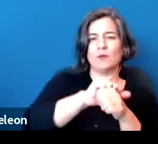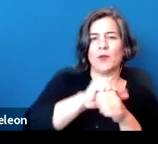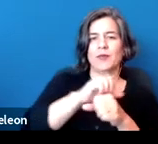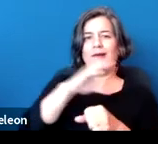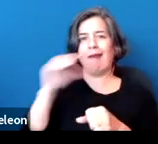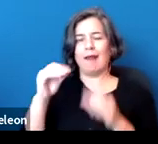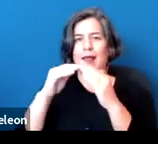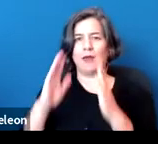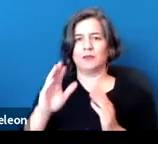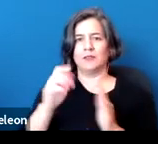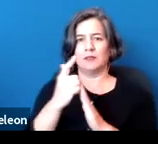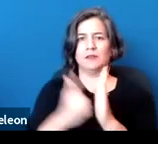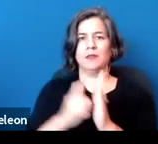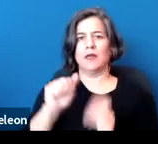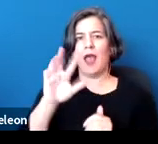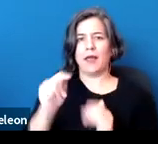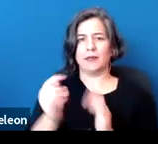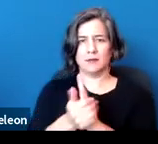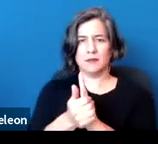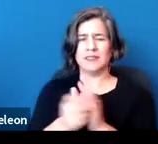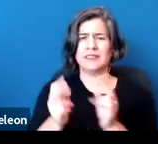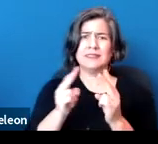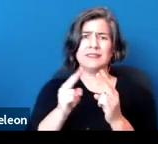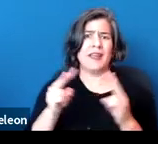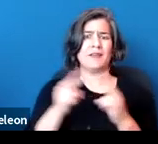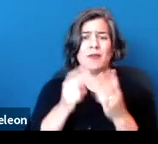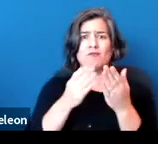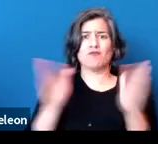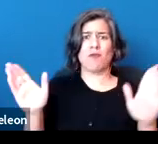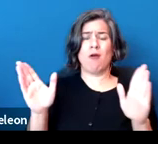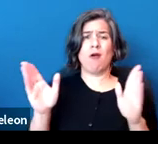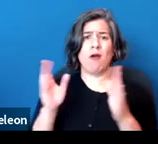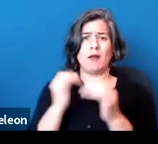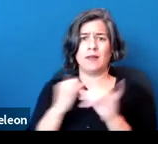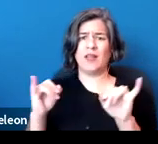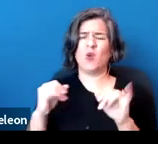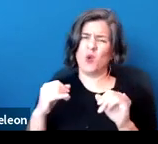It is very broad and independent, and that actually has been a hard-fought fight